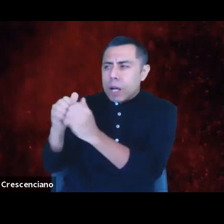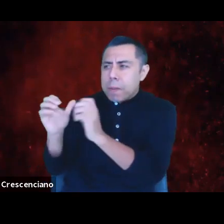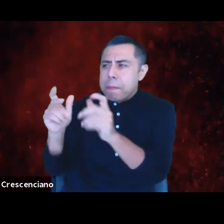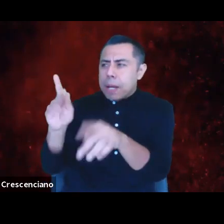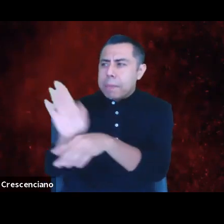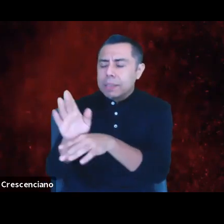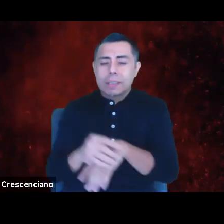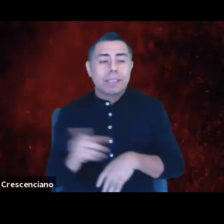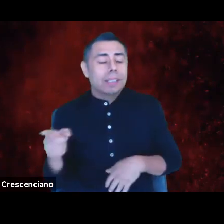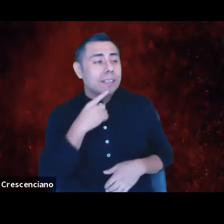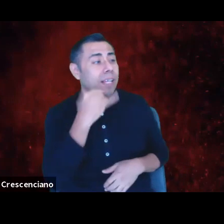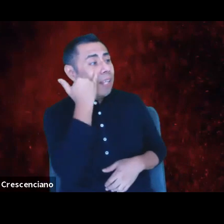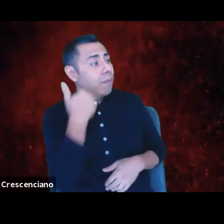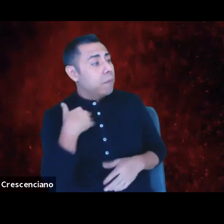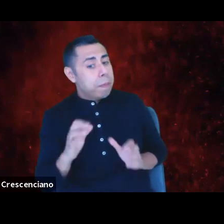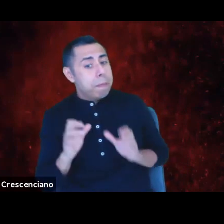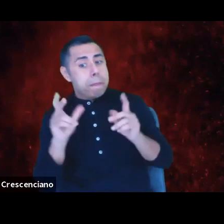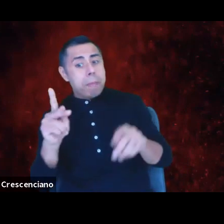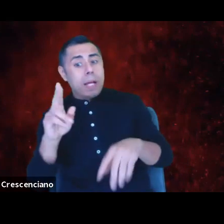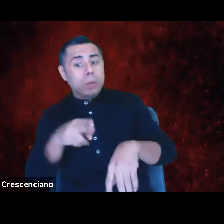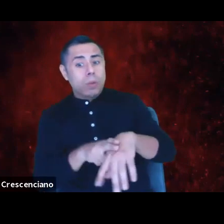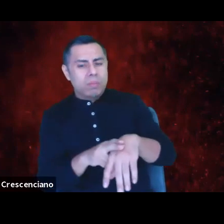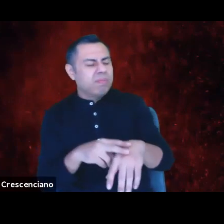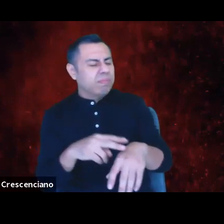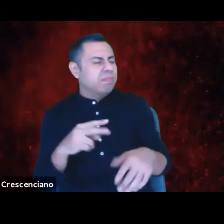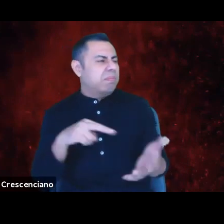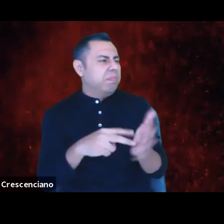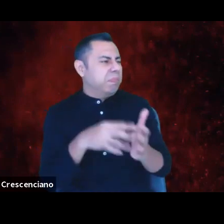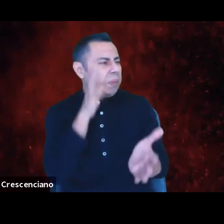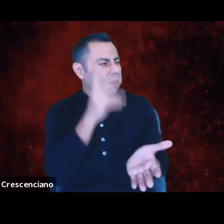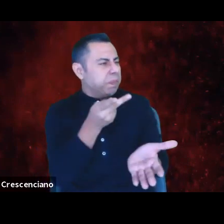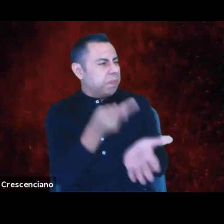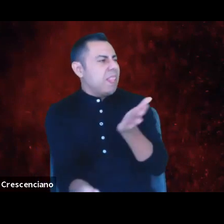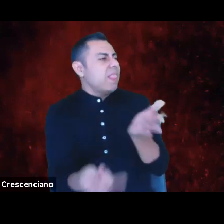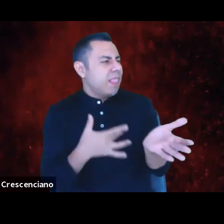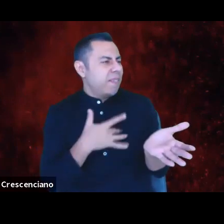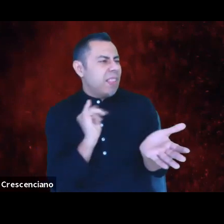"will feel like a failure." Knowing Michael, he probably meant something more profound,